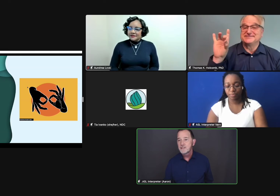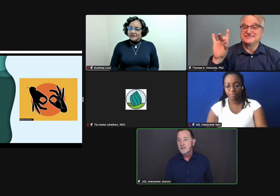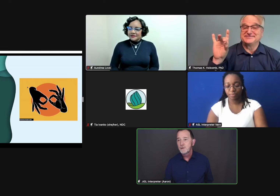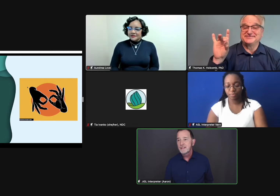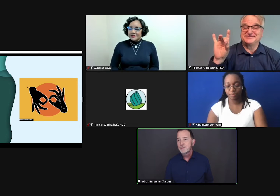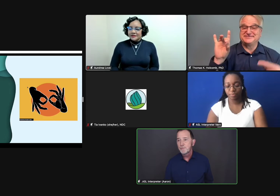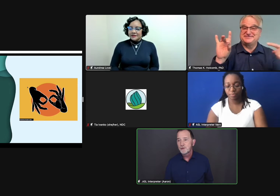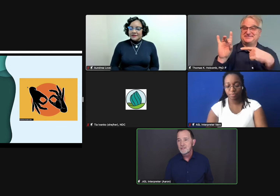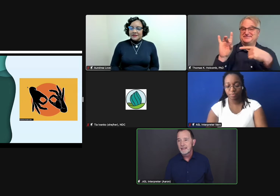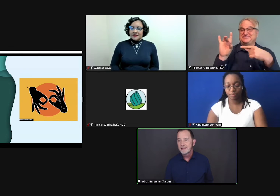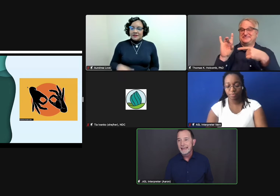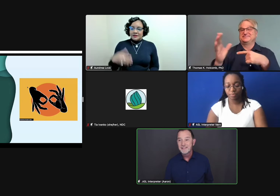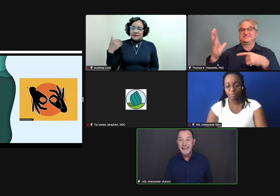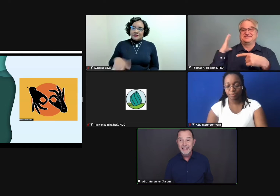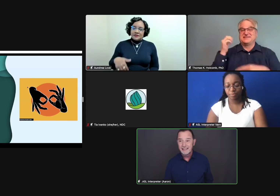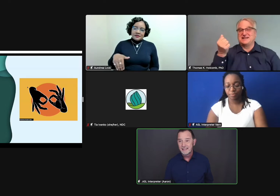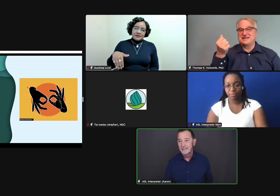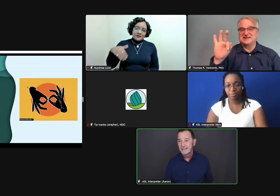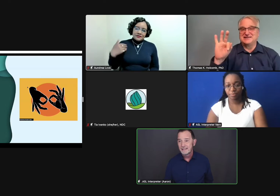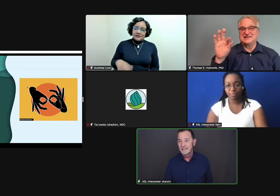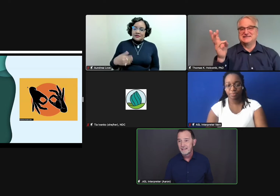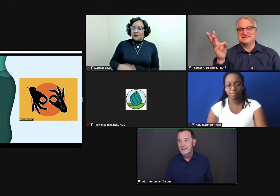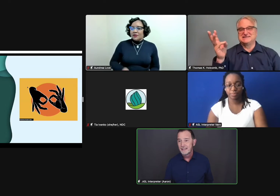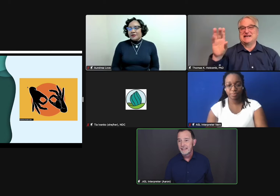I started using interpreters at the age of eight.